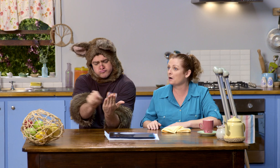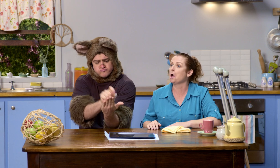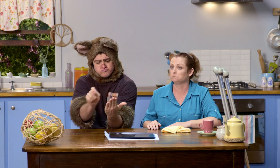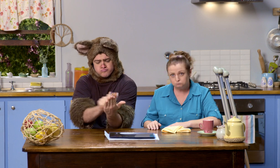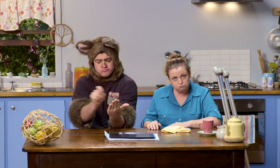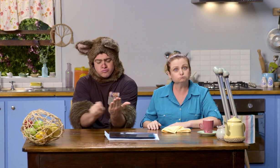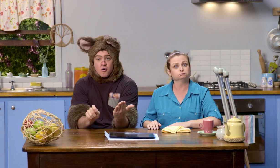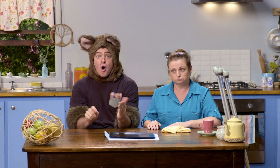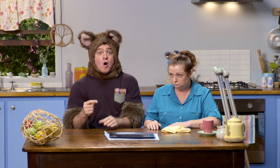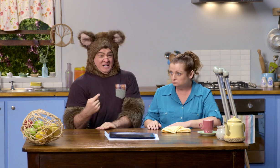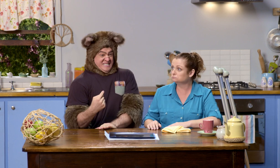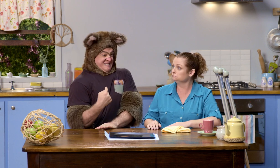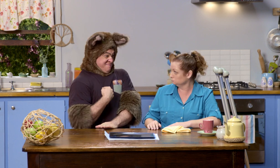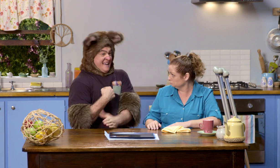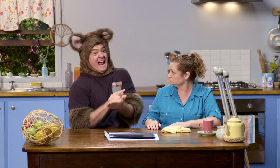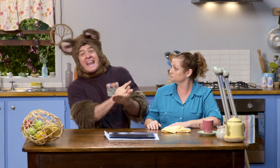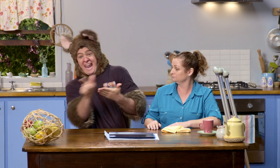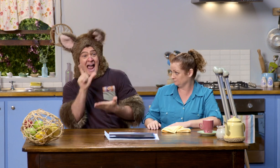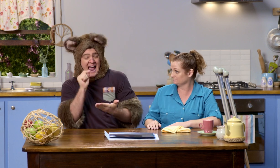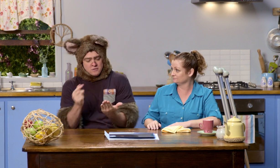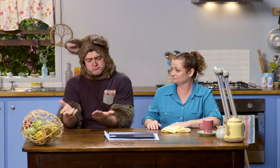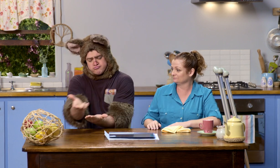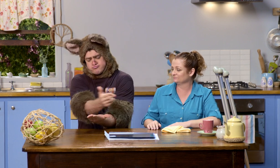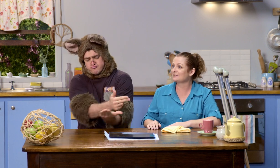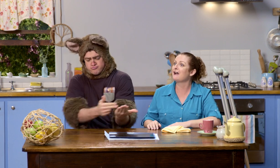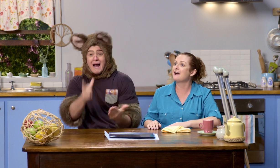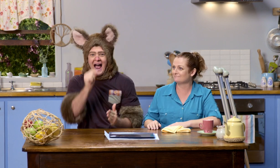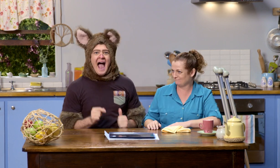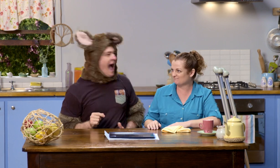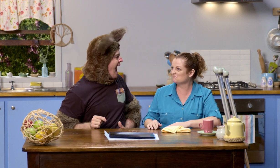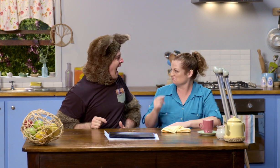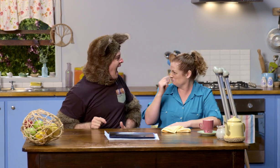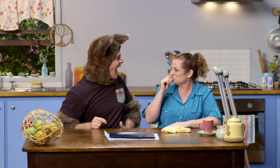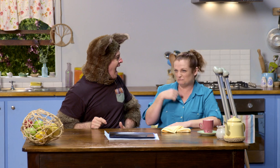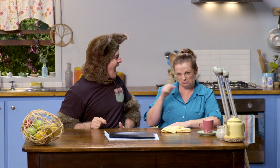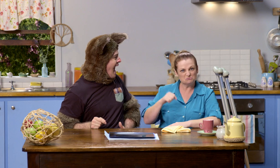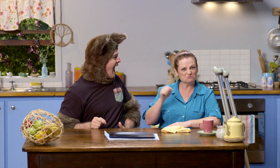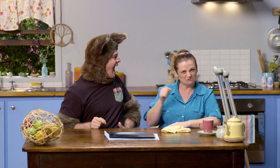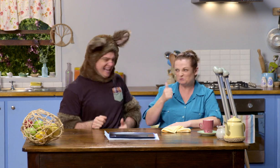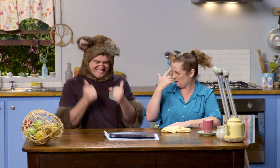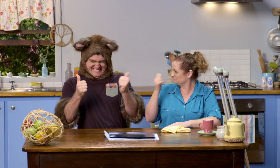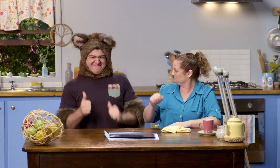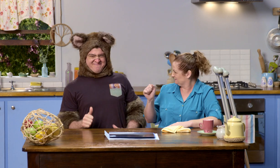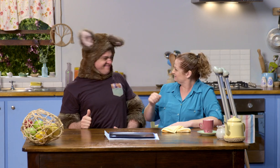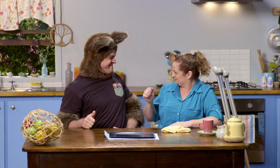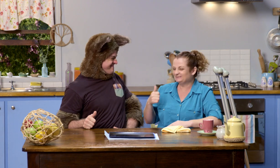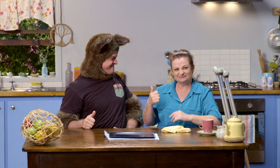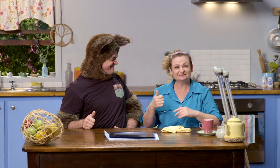and then later, I'll draw some pictures to go with it. Oh, that sounds great! What a wonderful idea.